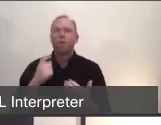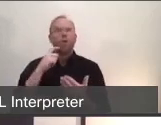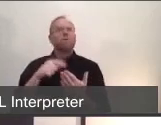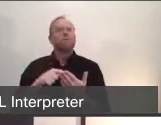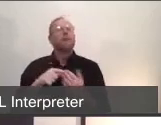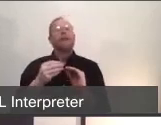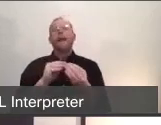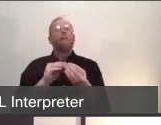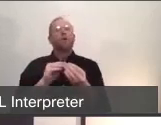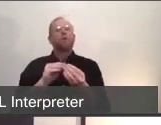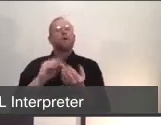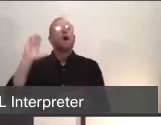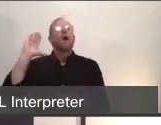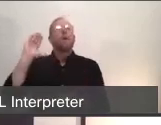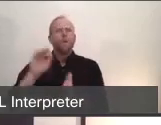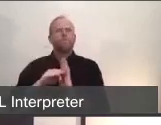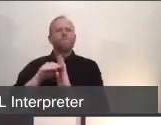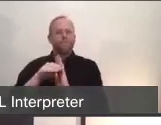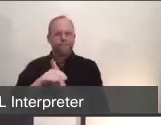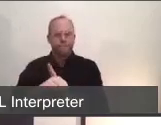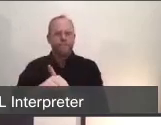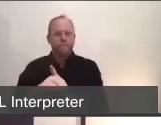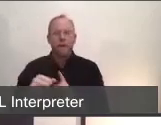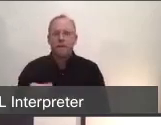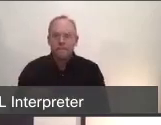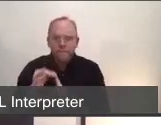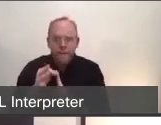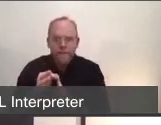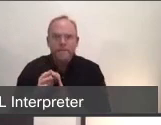as well as of critically ill patients. The patients that were coming on the ventilators